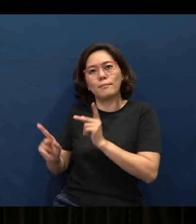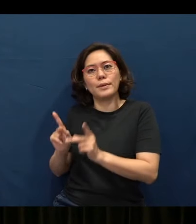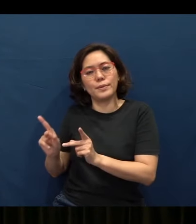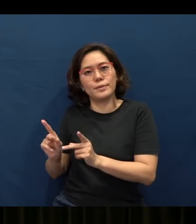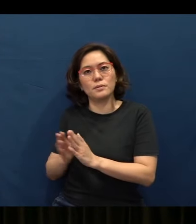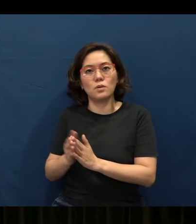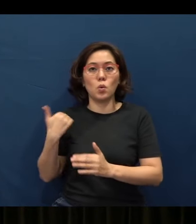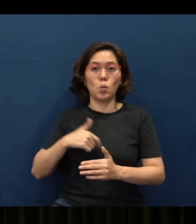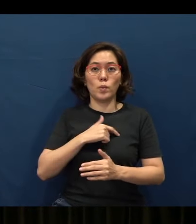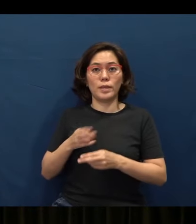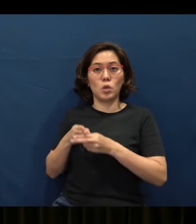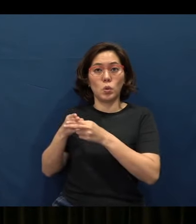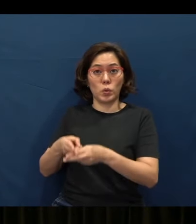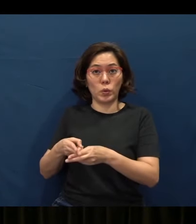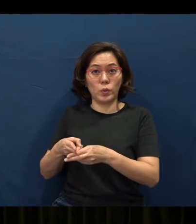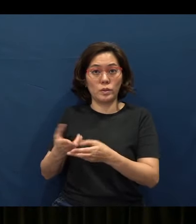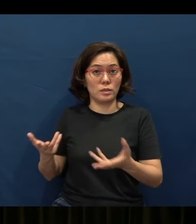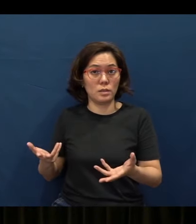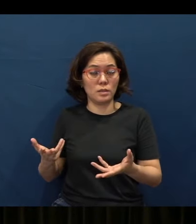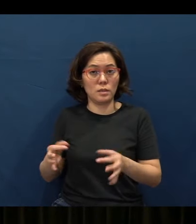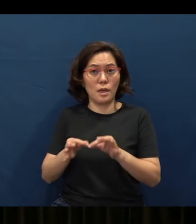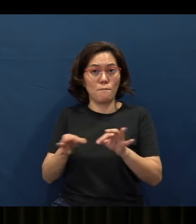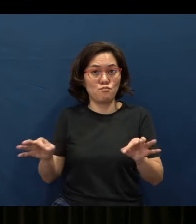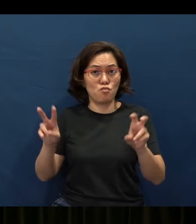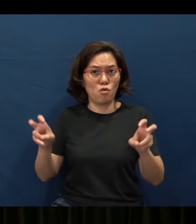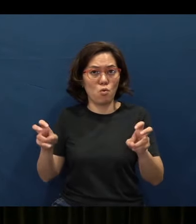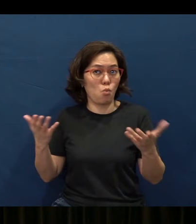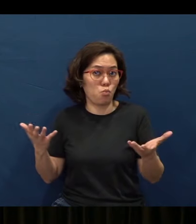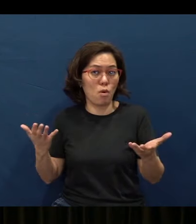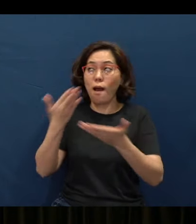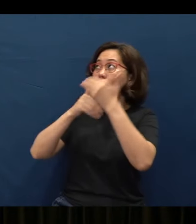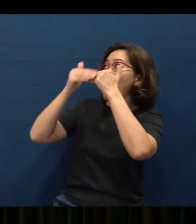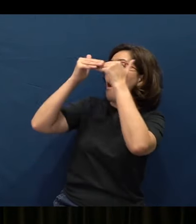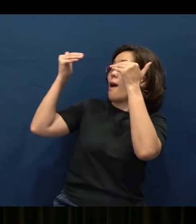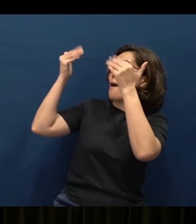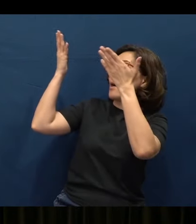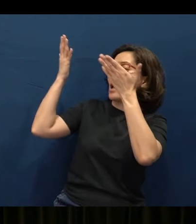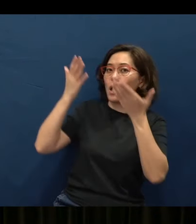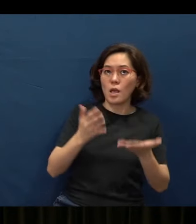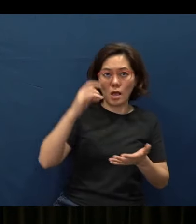We can also call these, therefore, proverbs are really heavenly wisdom that are for worldly problems.